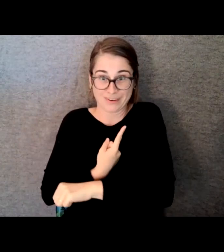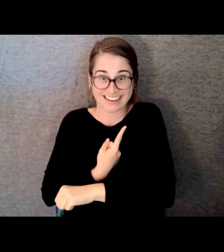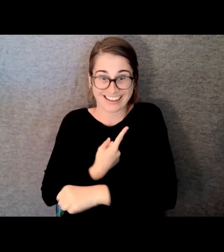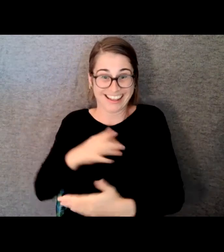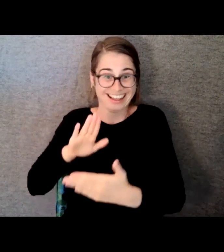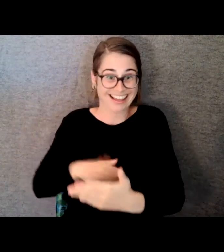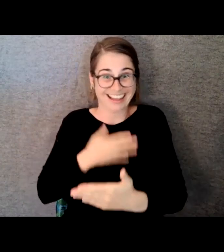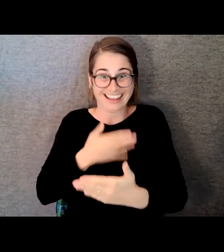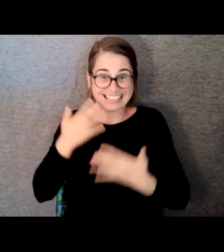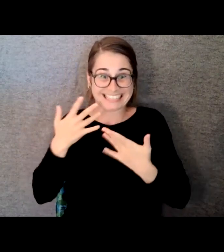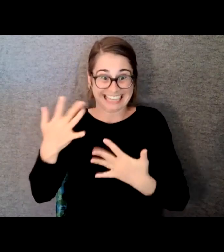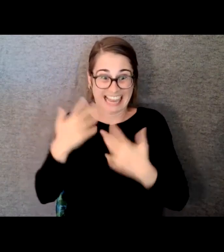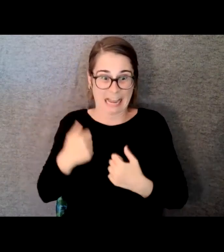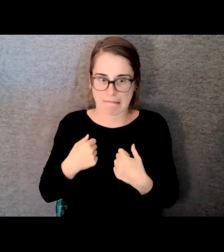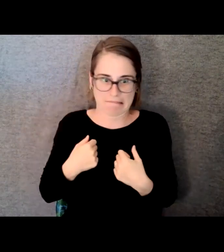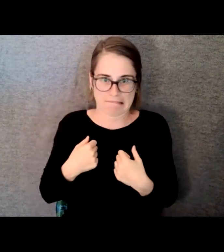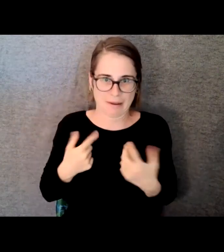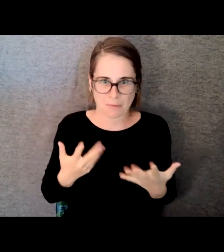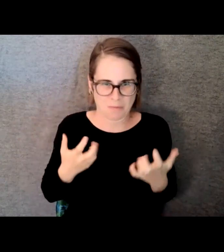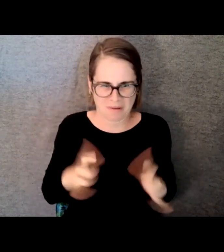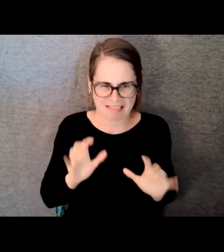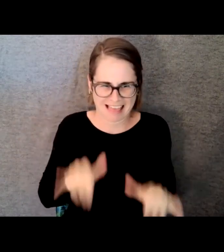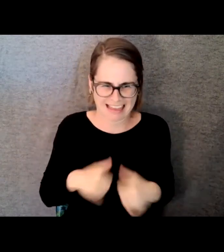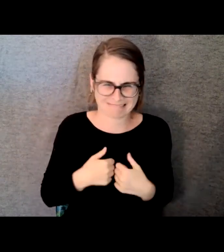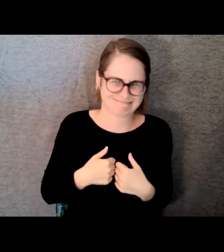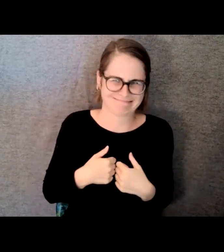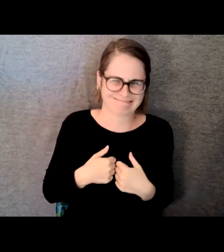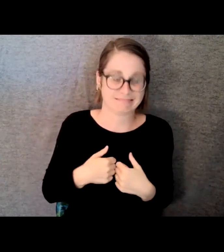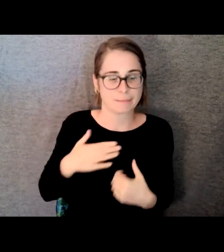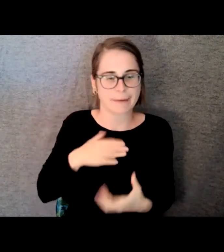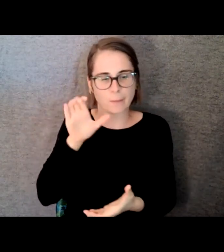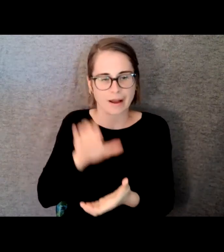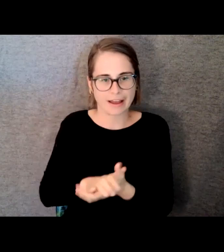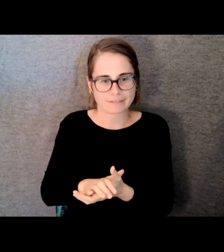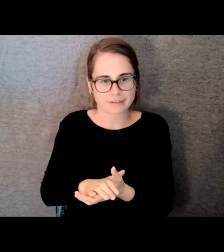It just made no sense to me so once again she prodded me and pushed me and I went and